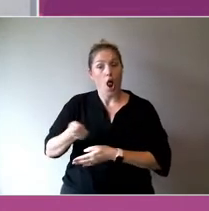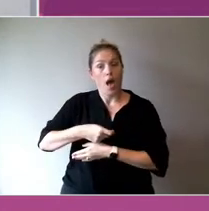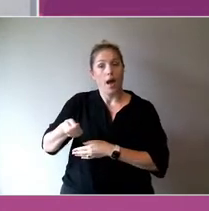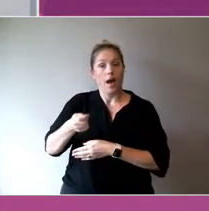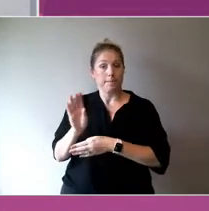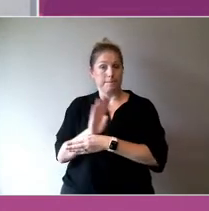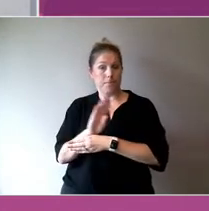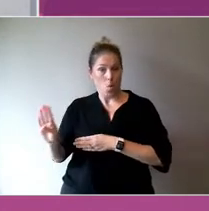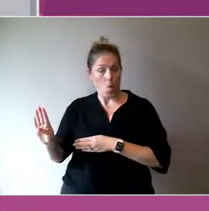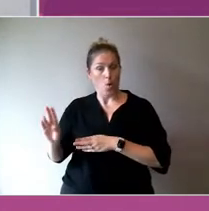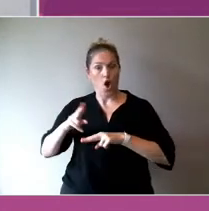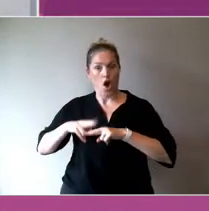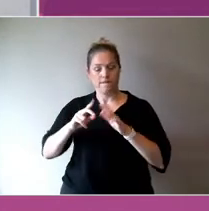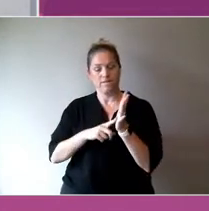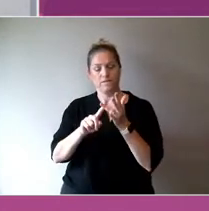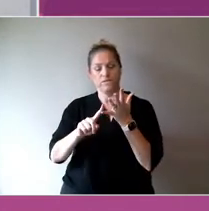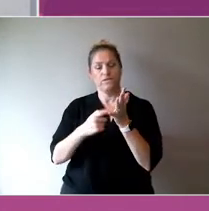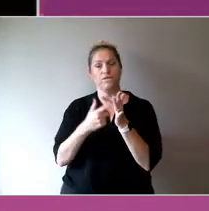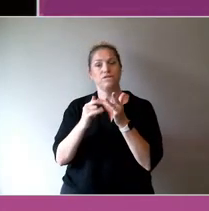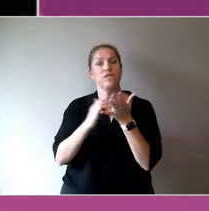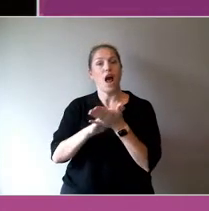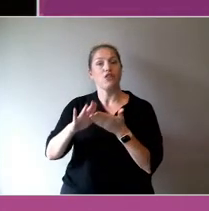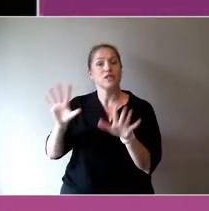of the copyright collection organisation for visual artists.